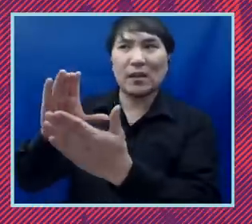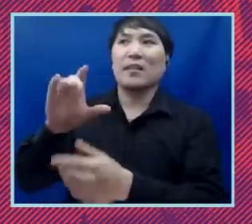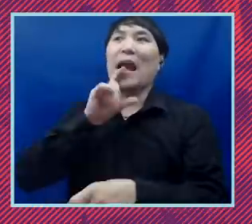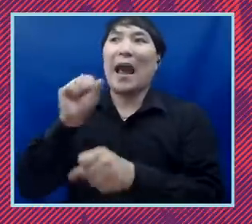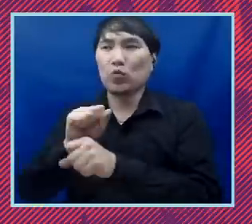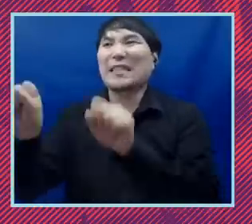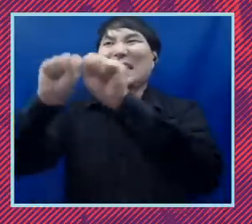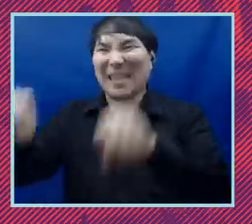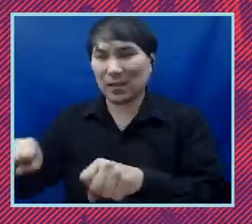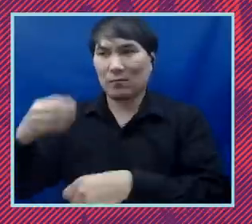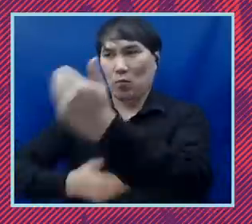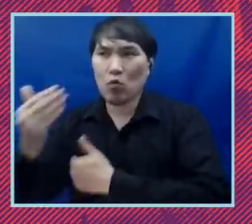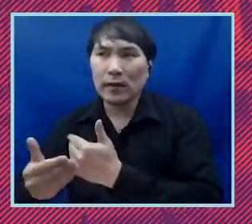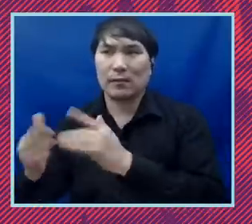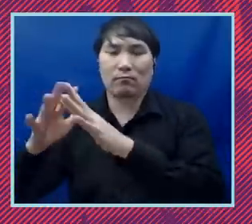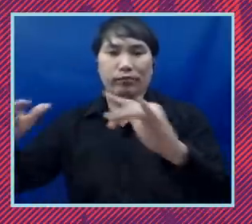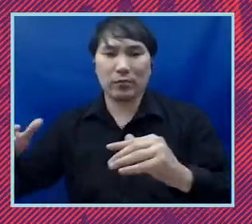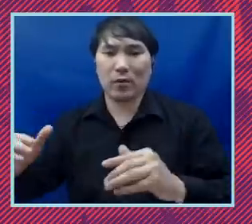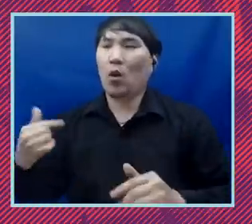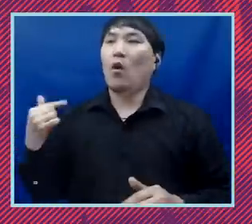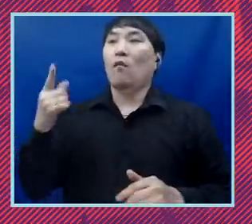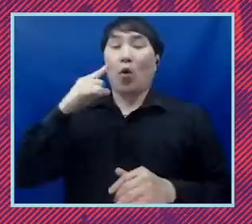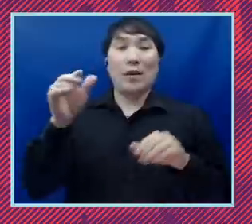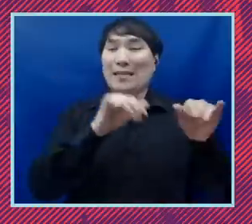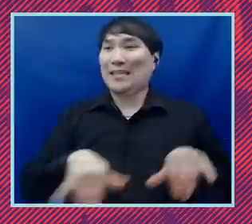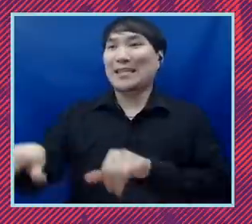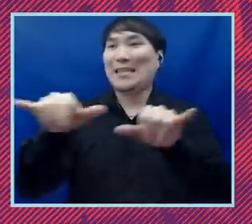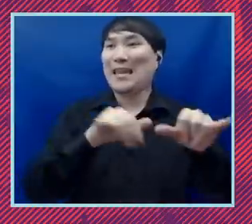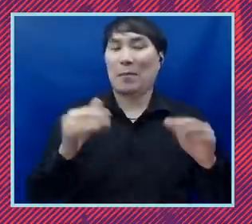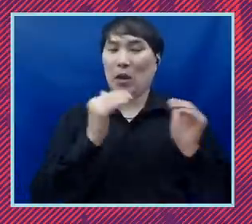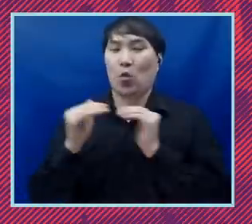and so what we see what we're doing here with the systemic equality agenda is really expanding